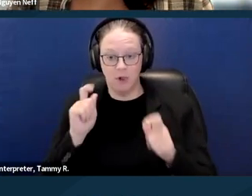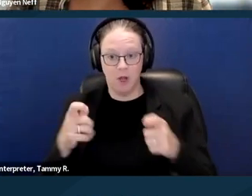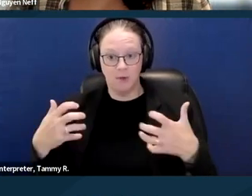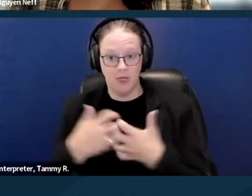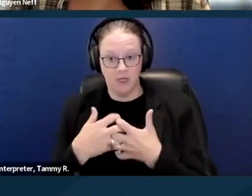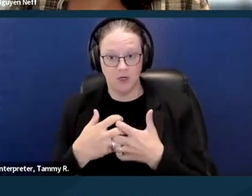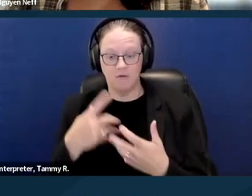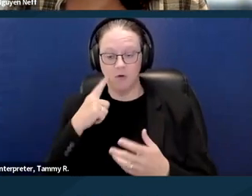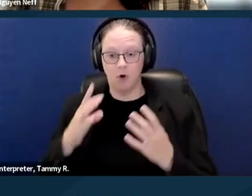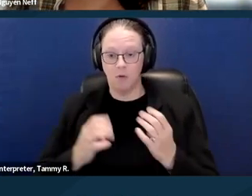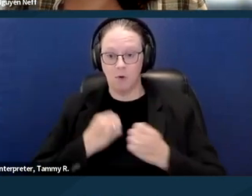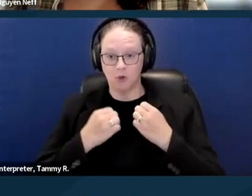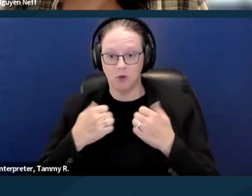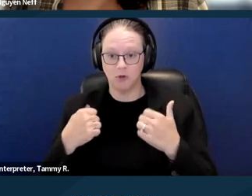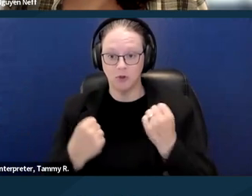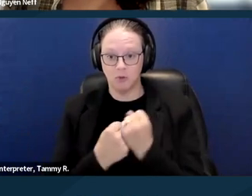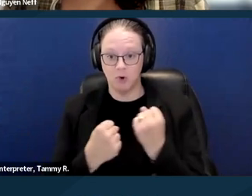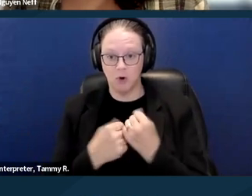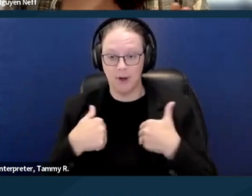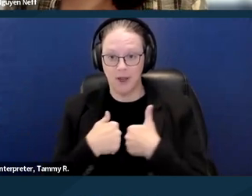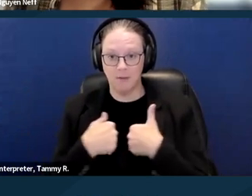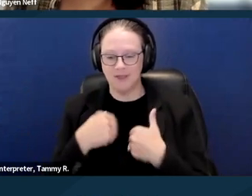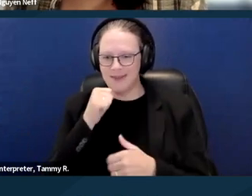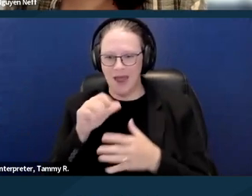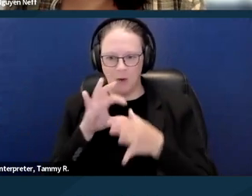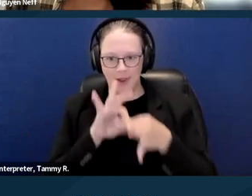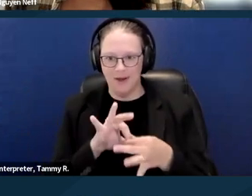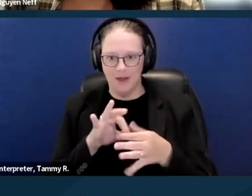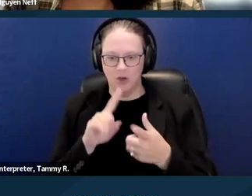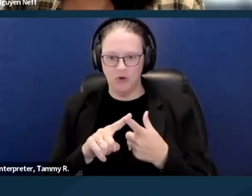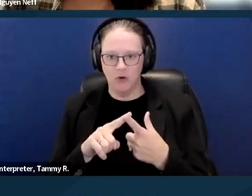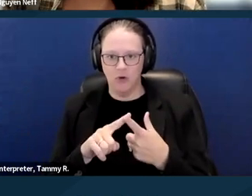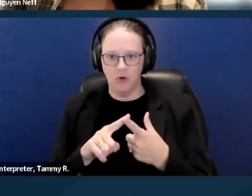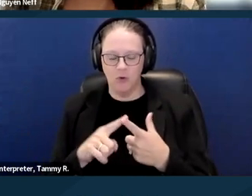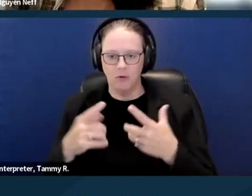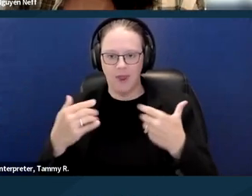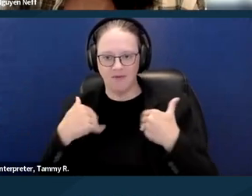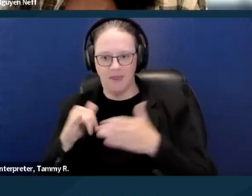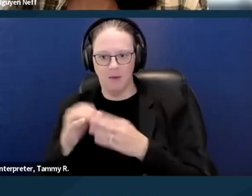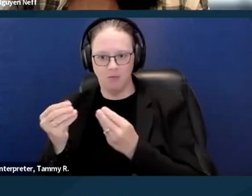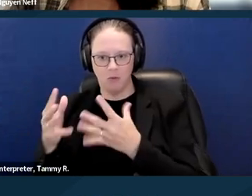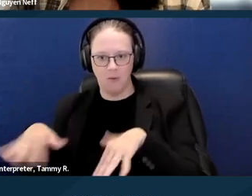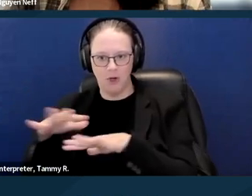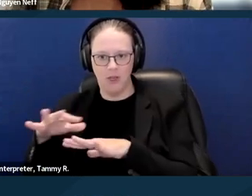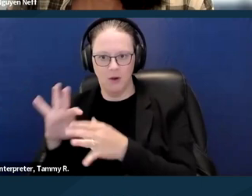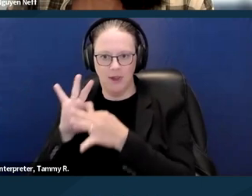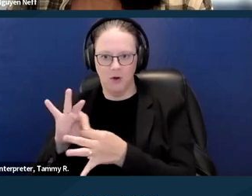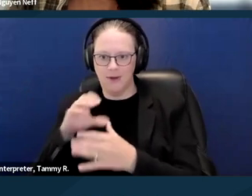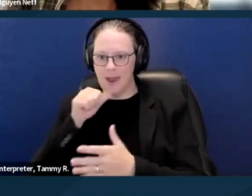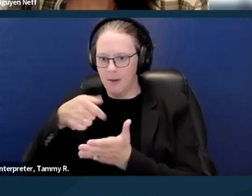for an emotional support animal isn't related now to the possession of the property related to the non-payment of rent,